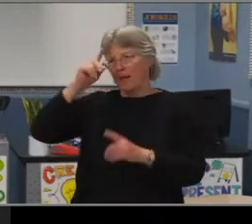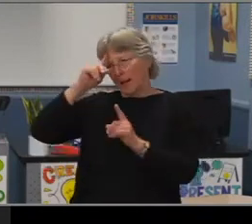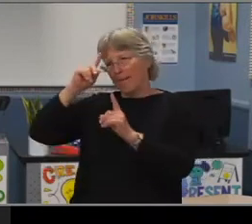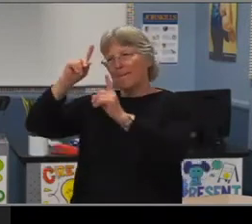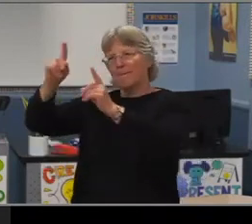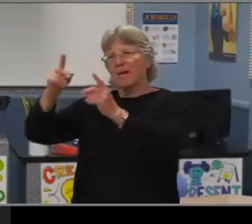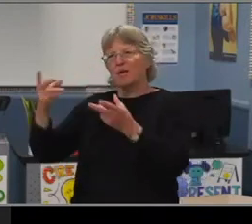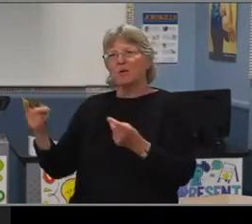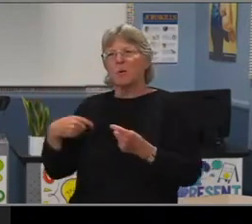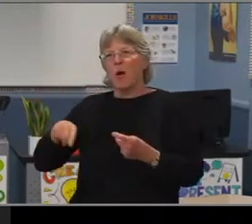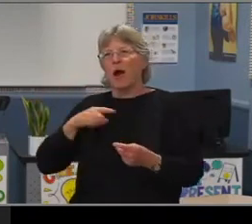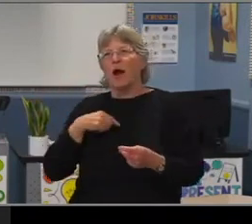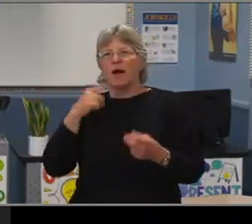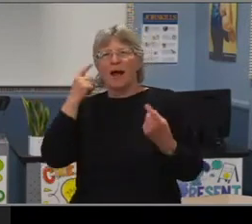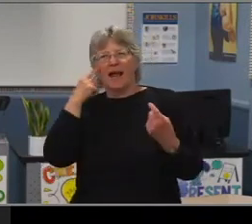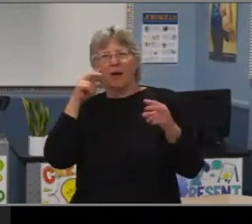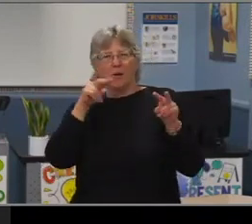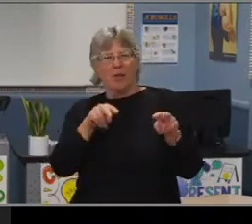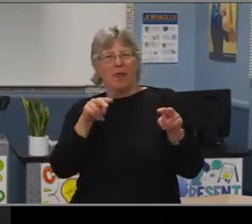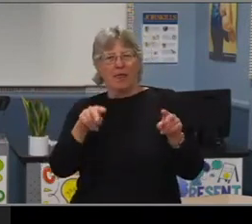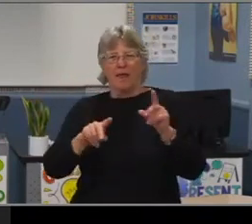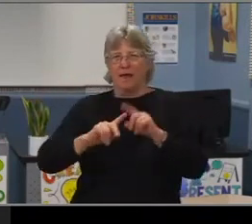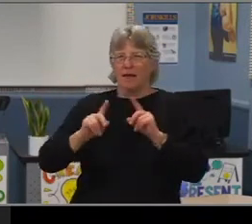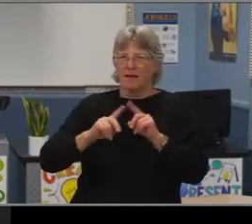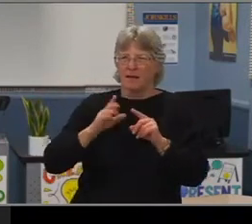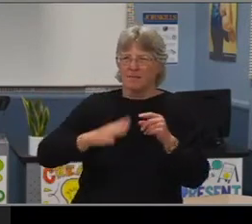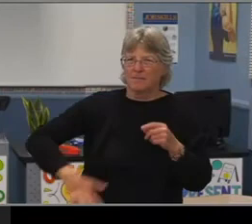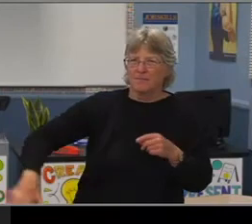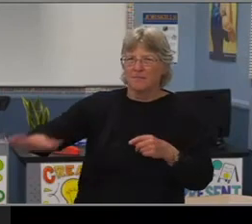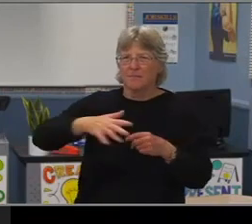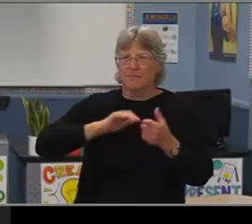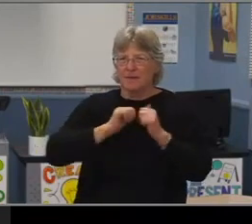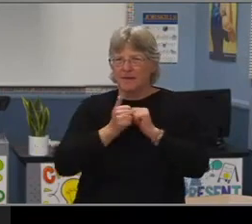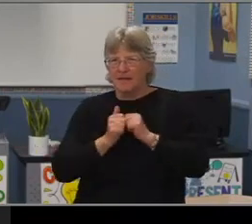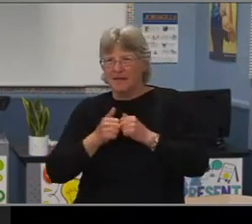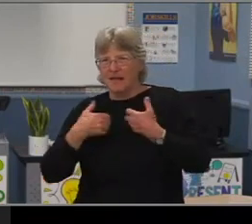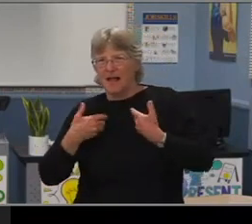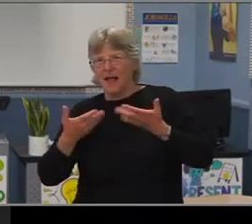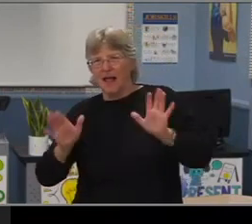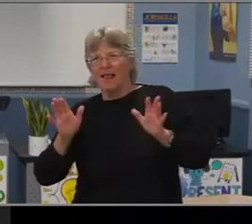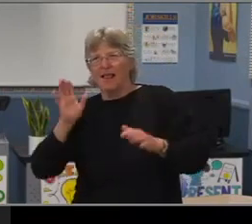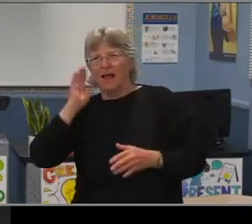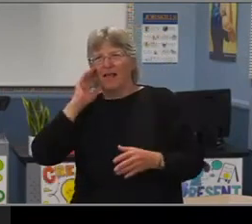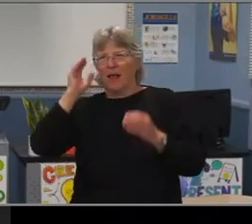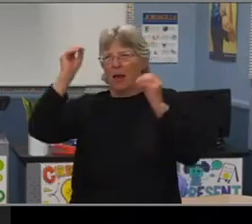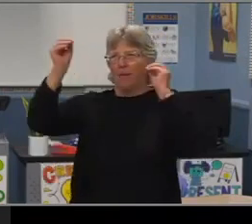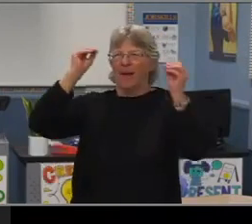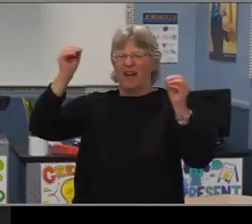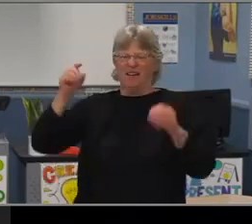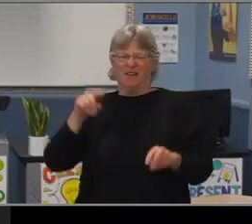I know a lot of people look at our scores and the neighborhood surrounding our school and allow that opinion to dictate the quality of the school.